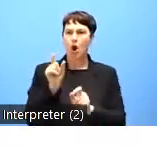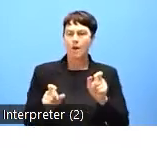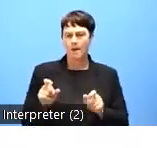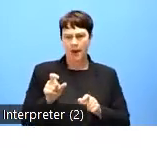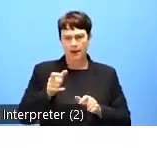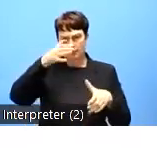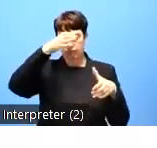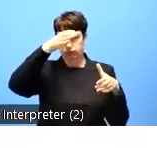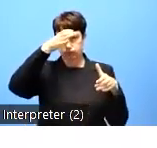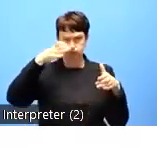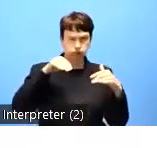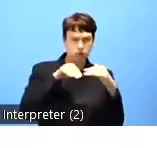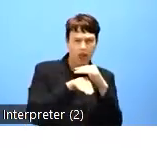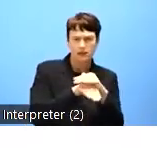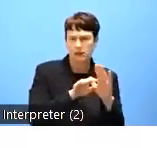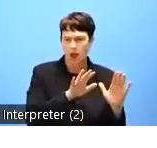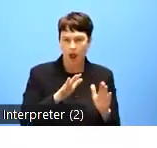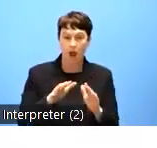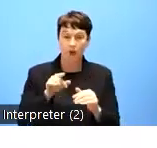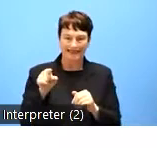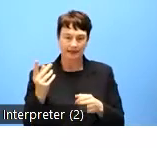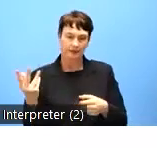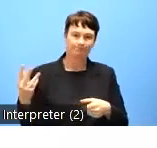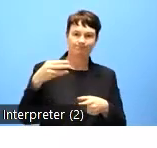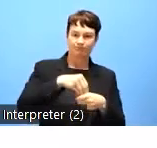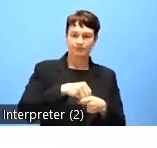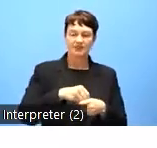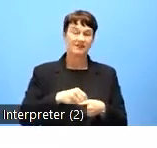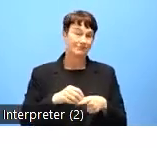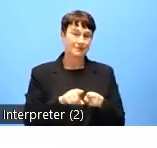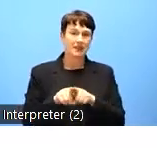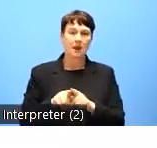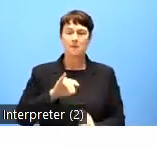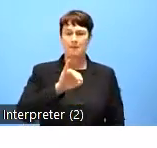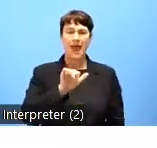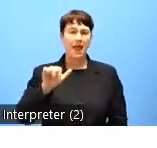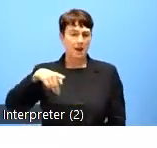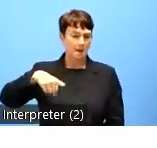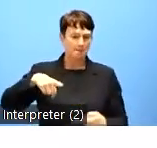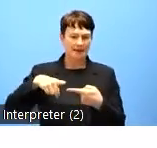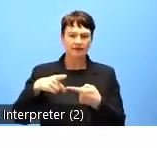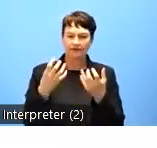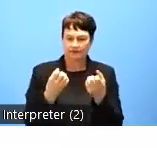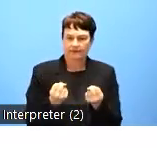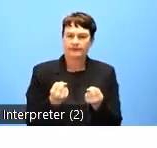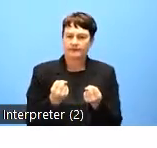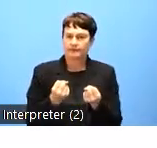to increase qualifications such as the work offered by the IAAP is so necessary and so important.